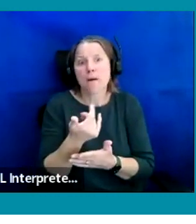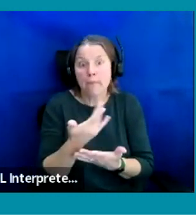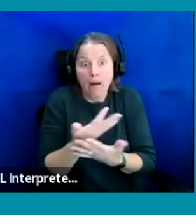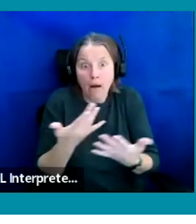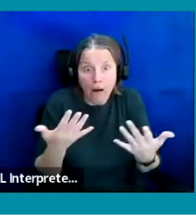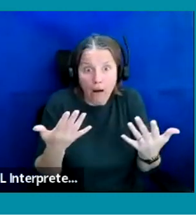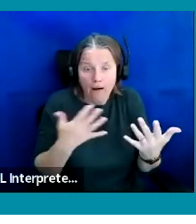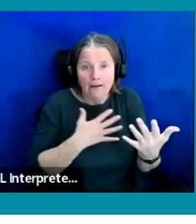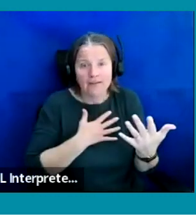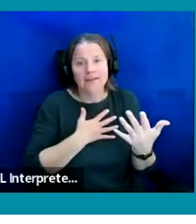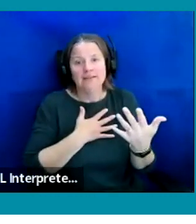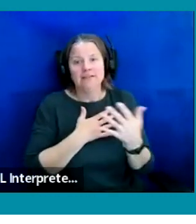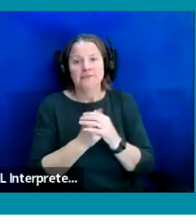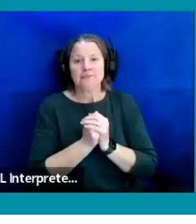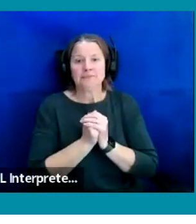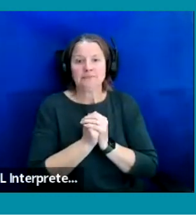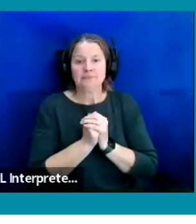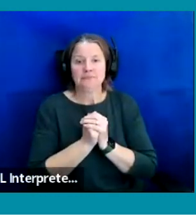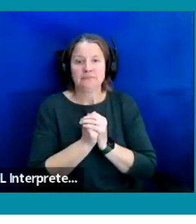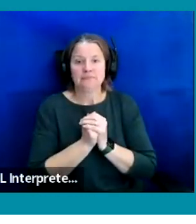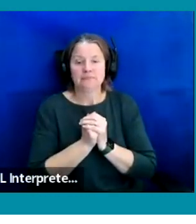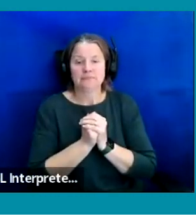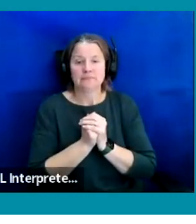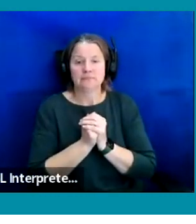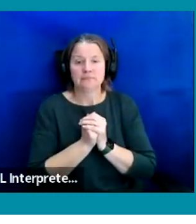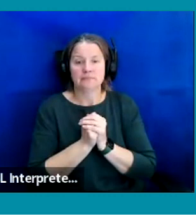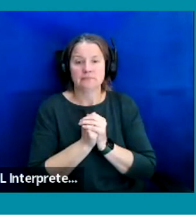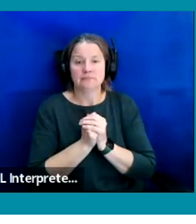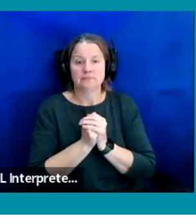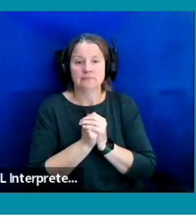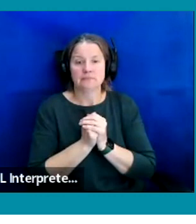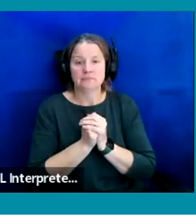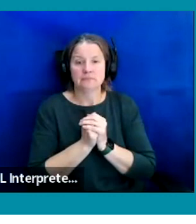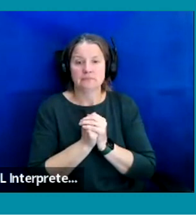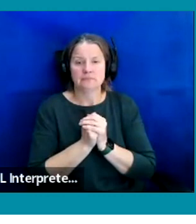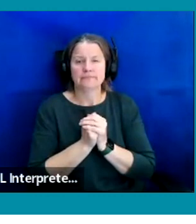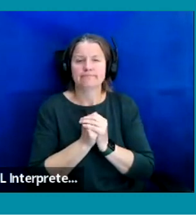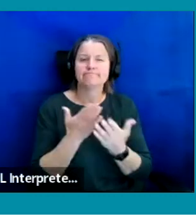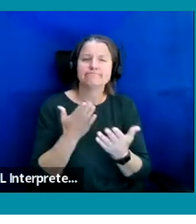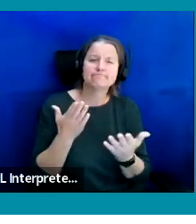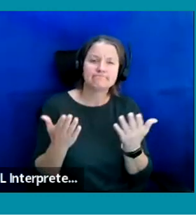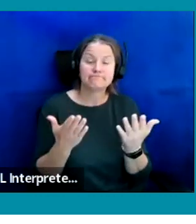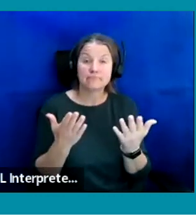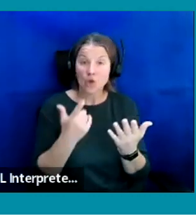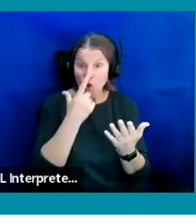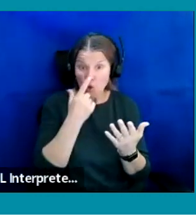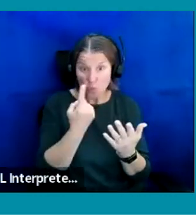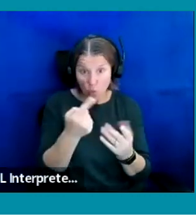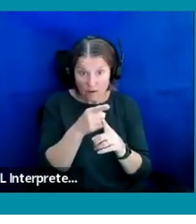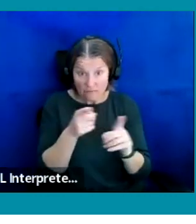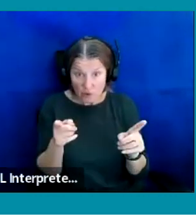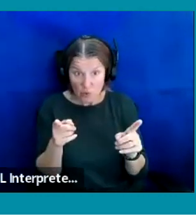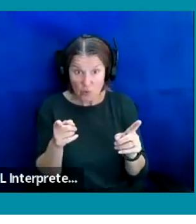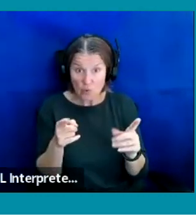Oh my goodness, actually could one of you, Toby, can you help with these questions?